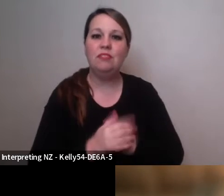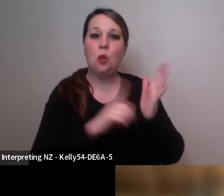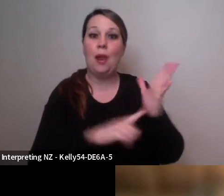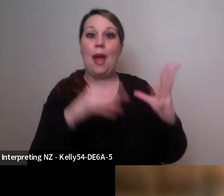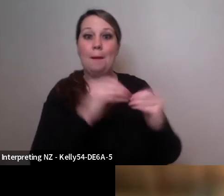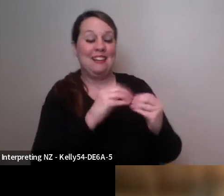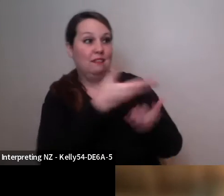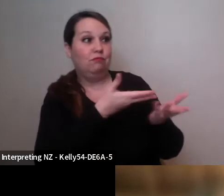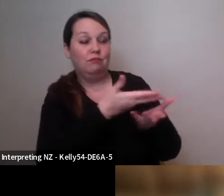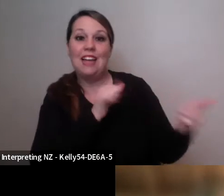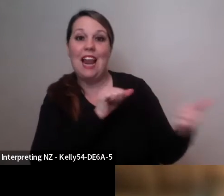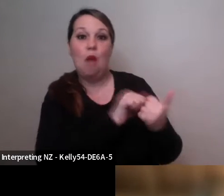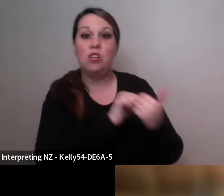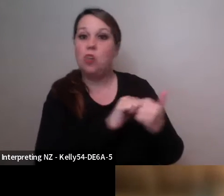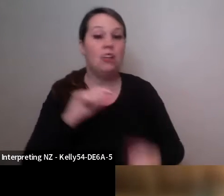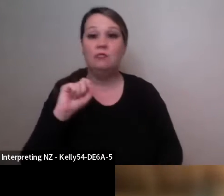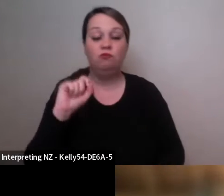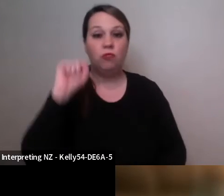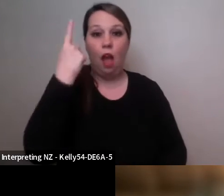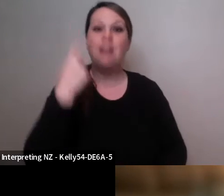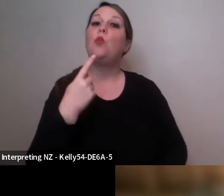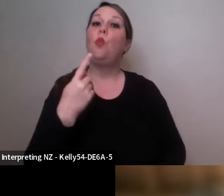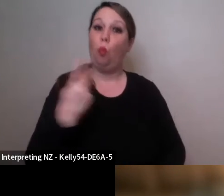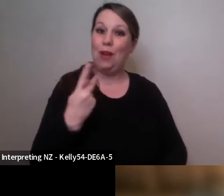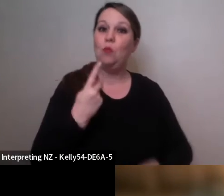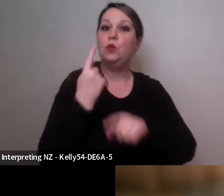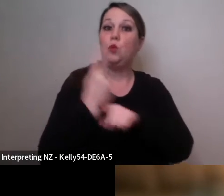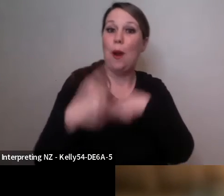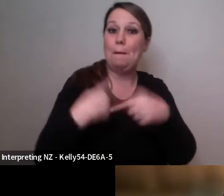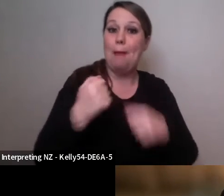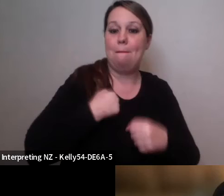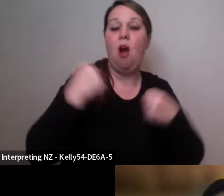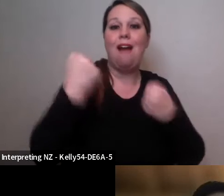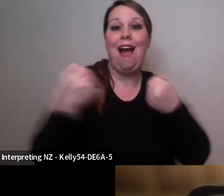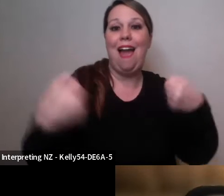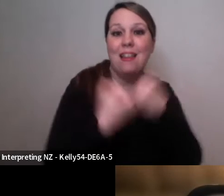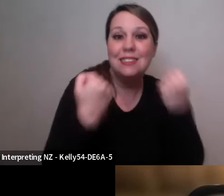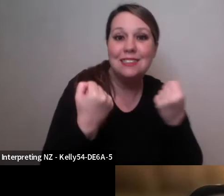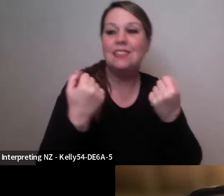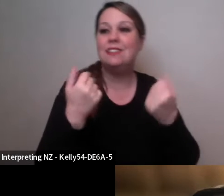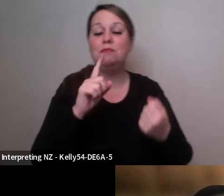going to be the piece they were going to make, or explore but it just organically led that